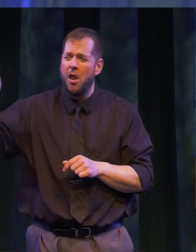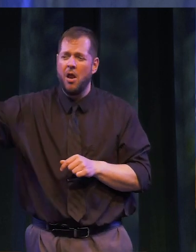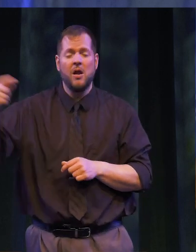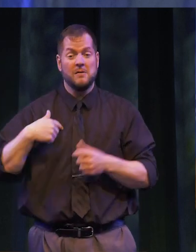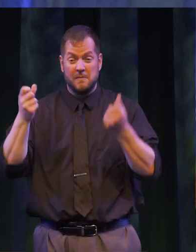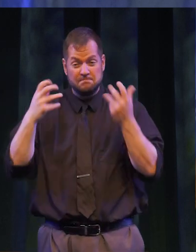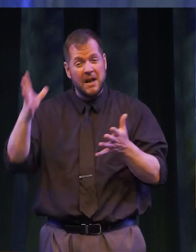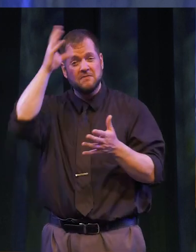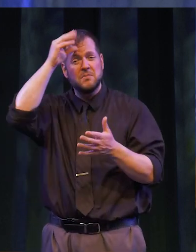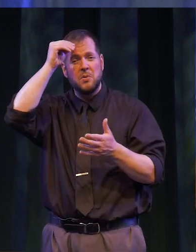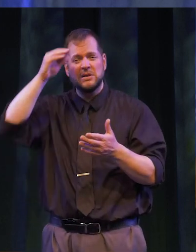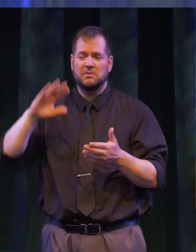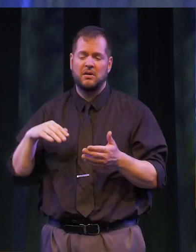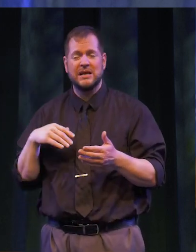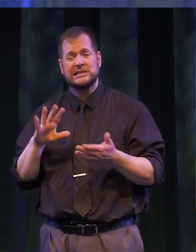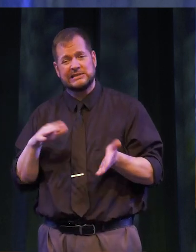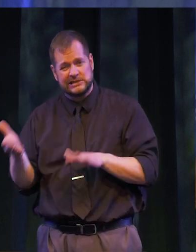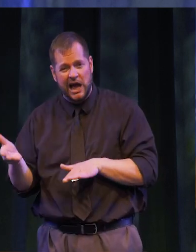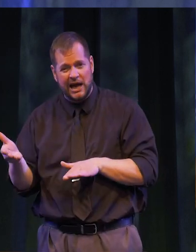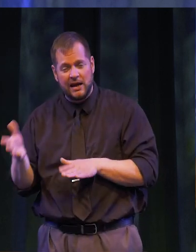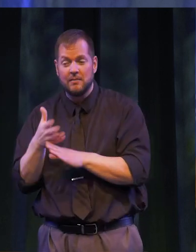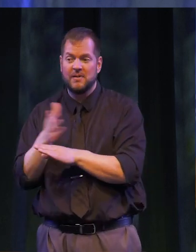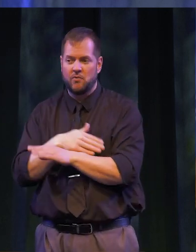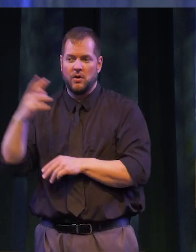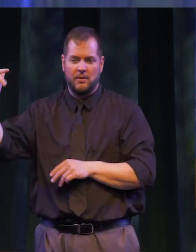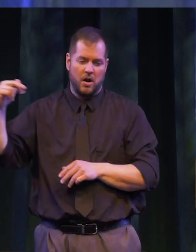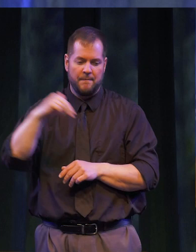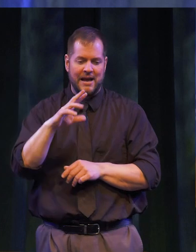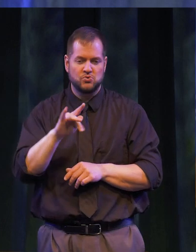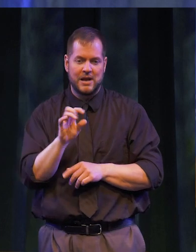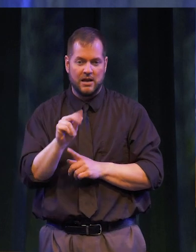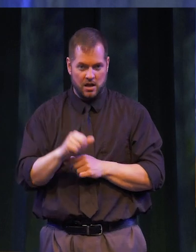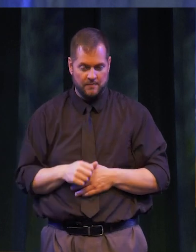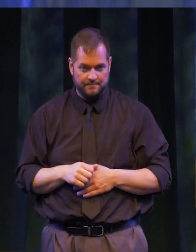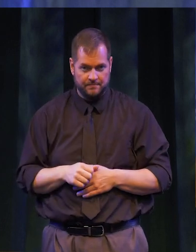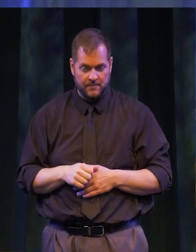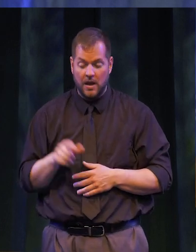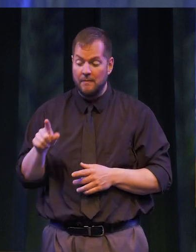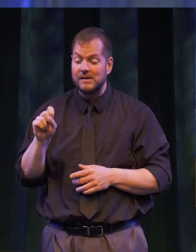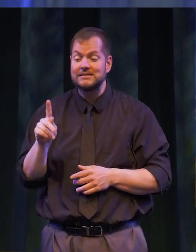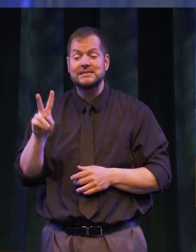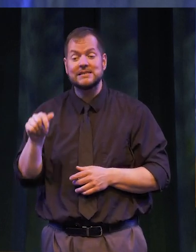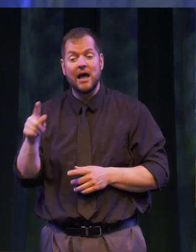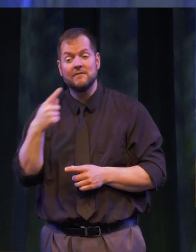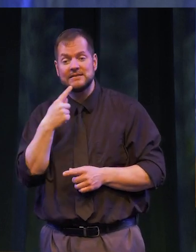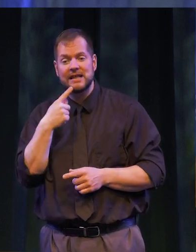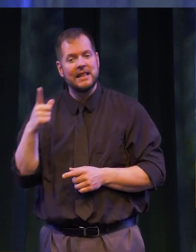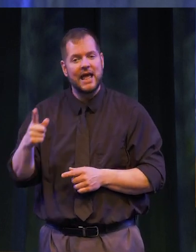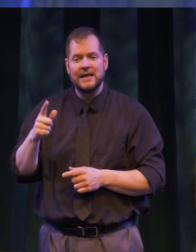time 100s of the boys died before they walked back to Kenya. Salva said that he “kept